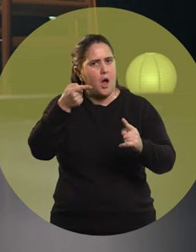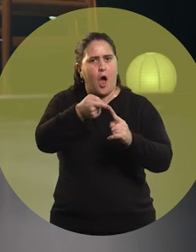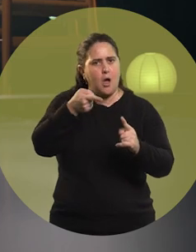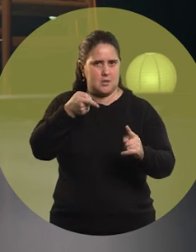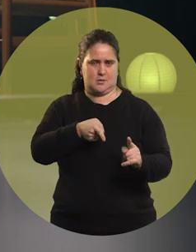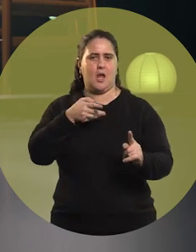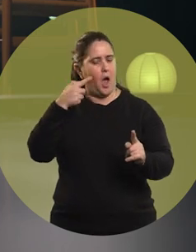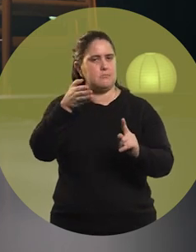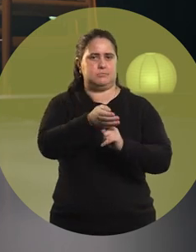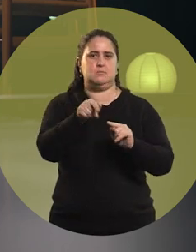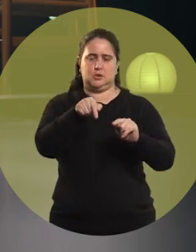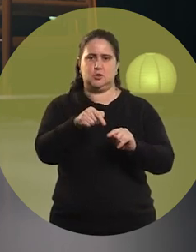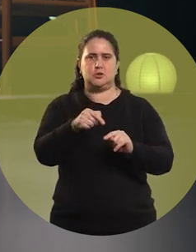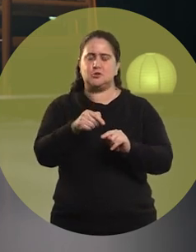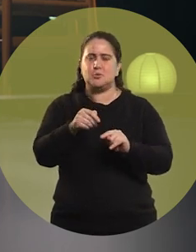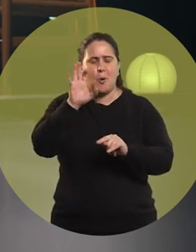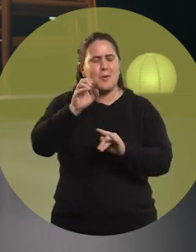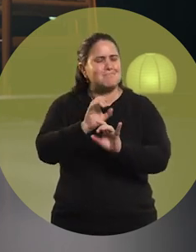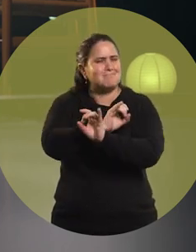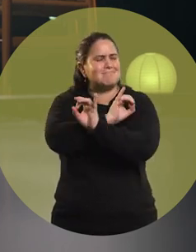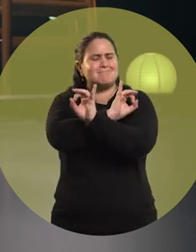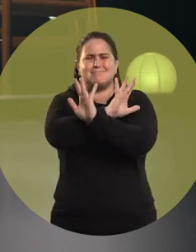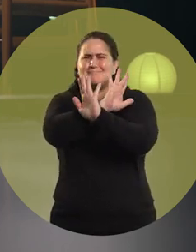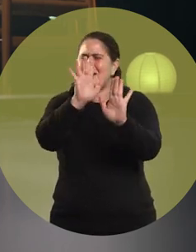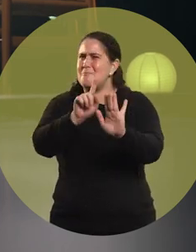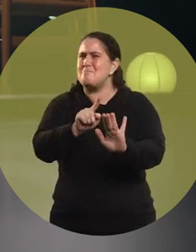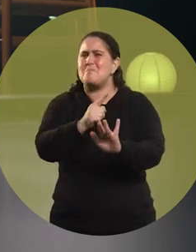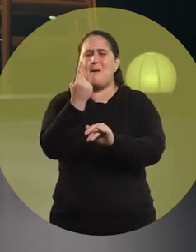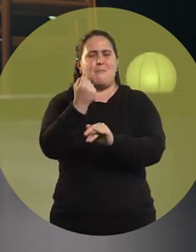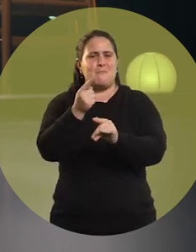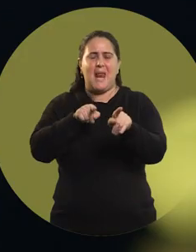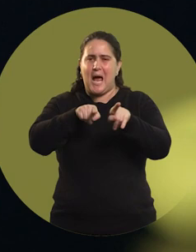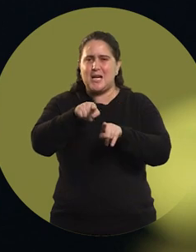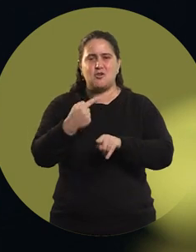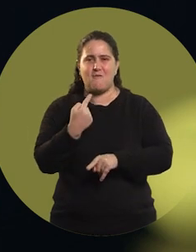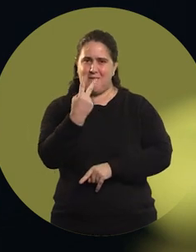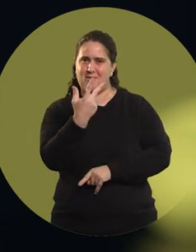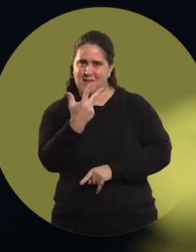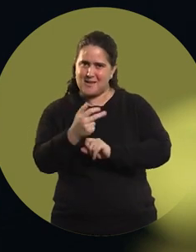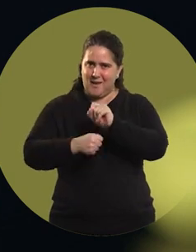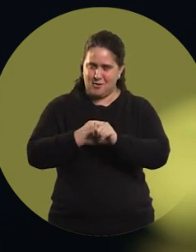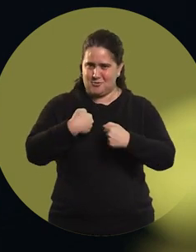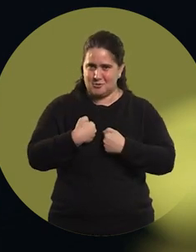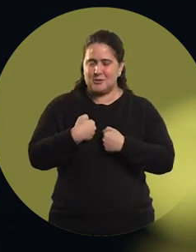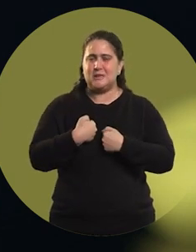I remember clearly my first race. I was 23 years old,